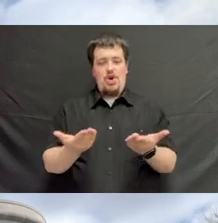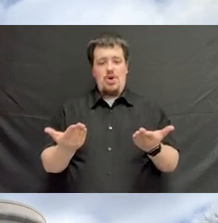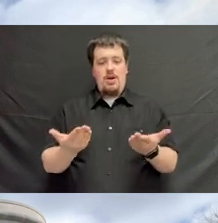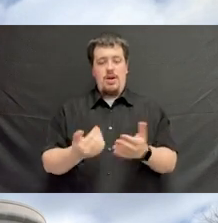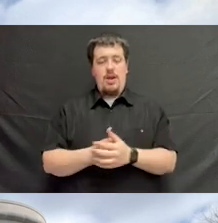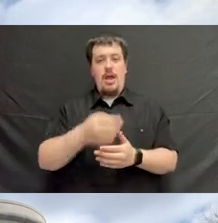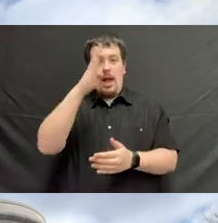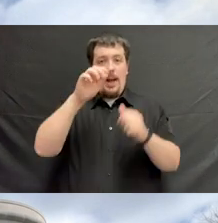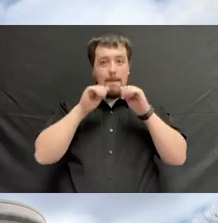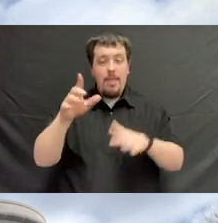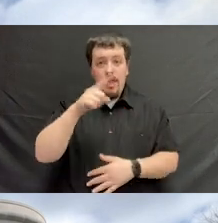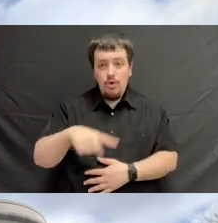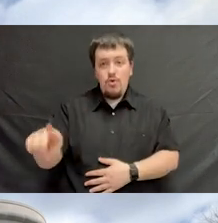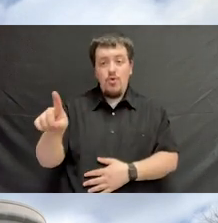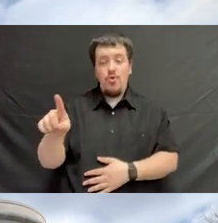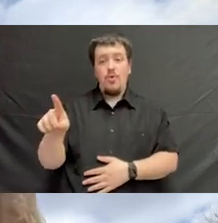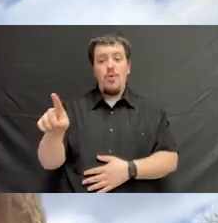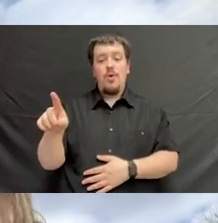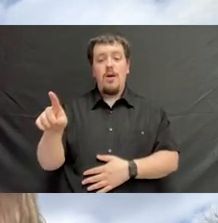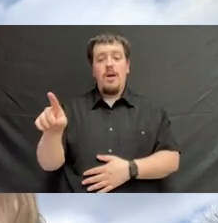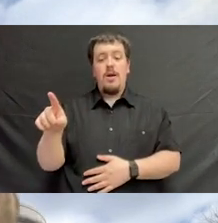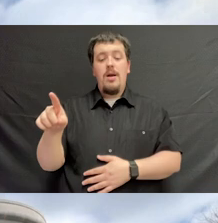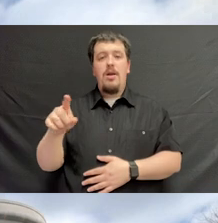God bless you and go Bucs!